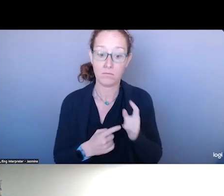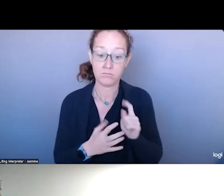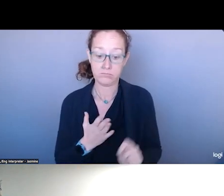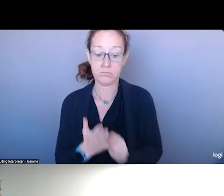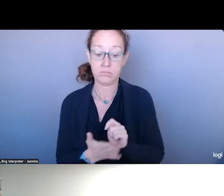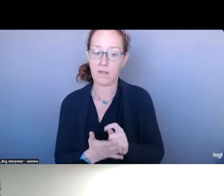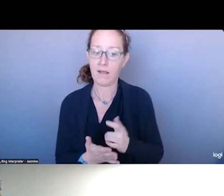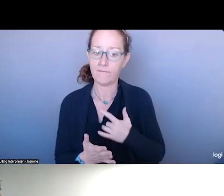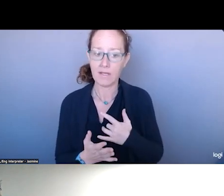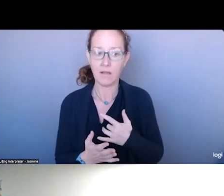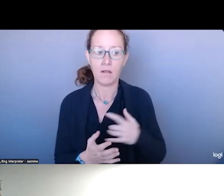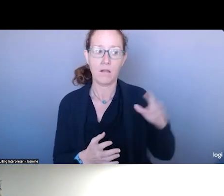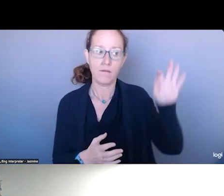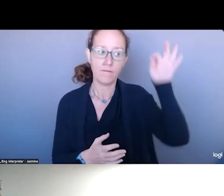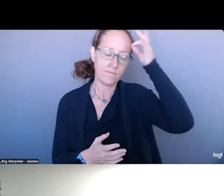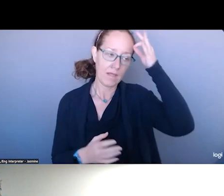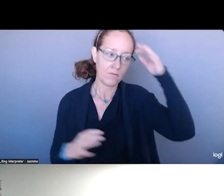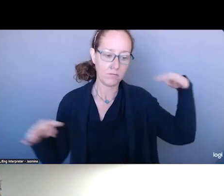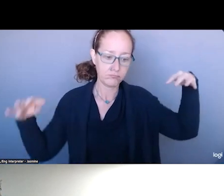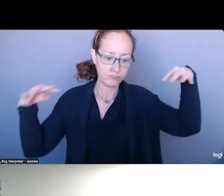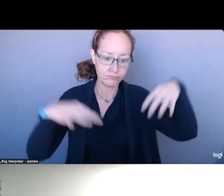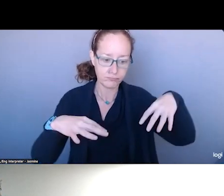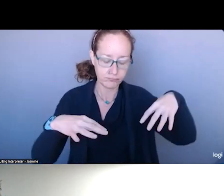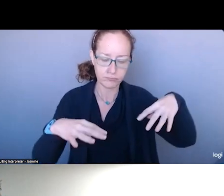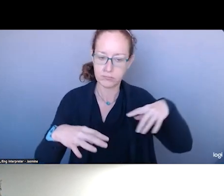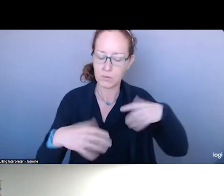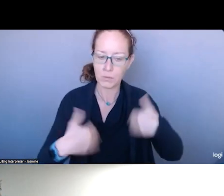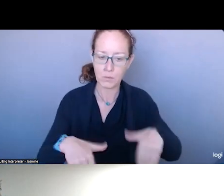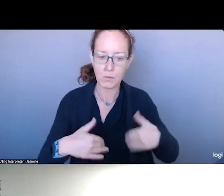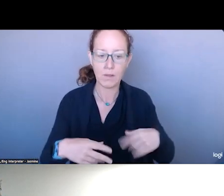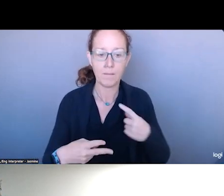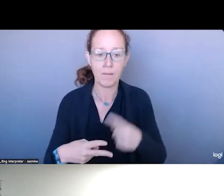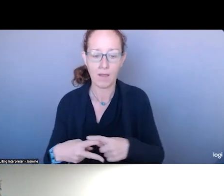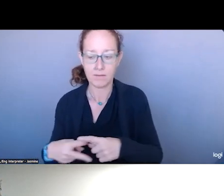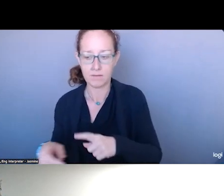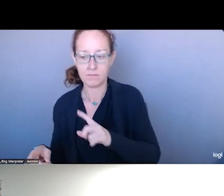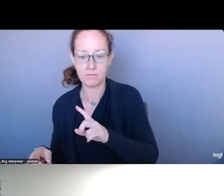ACROSS THE FEDERAL LEVEL AND BOTH SIDES OF THIS. I APPRECIATE